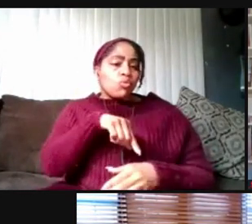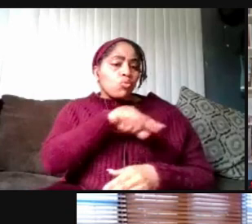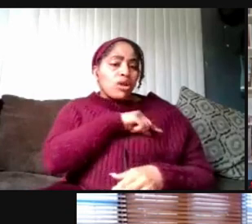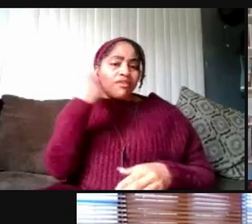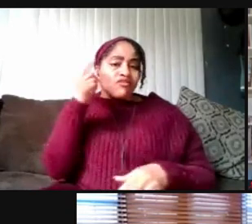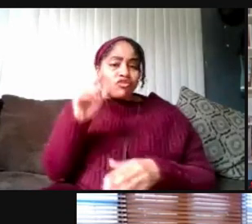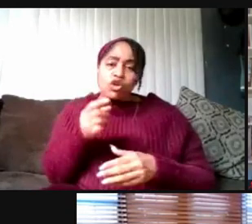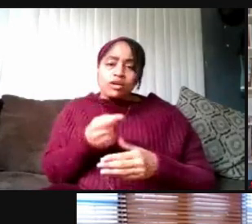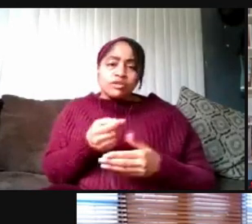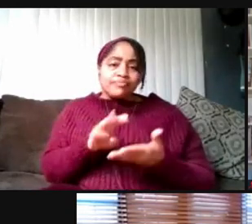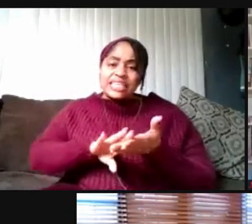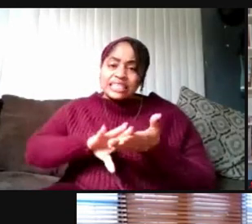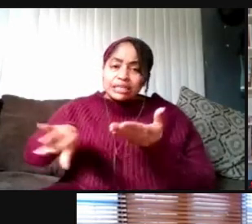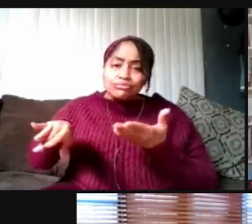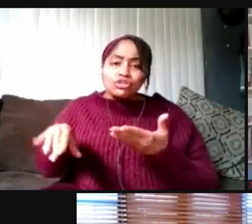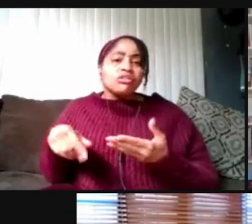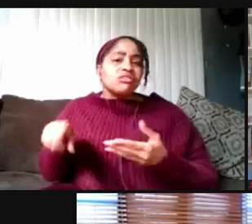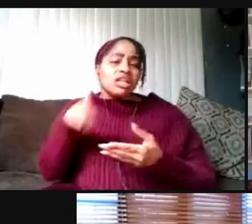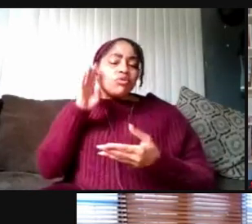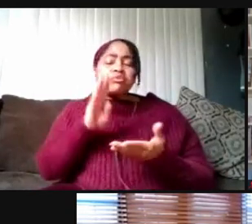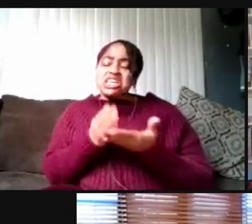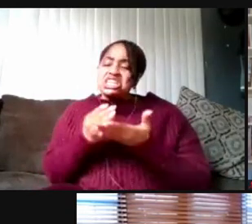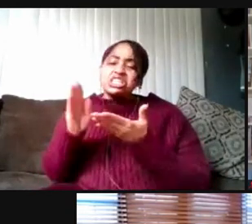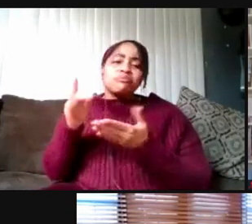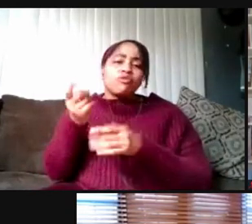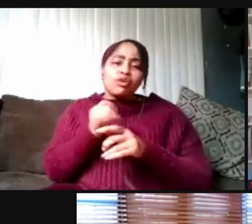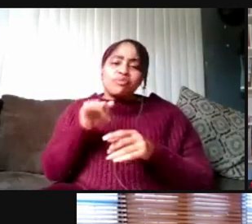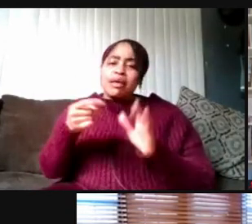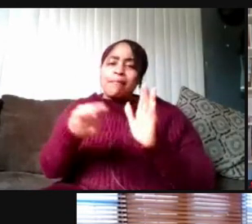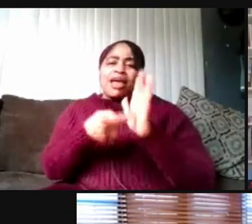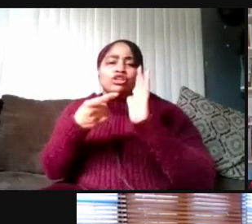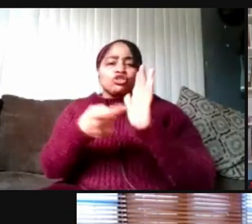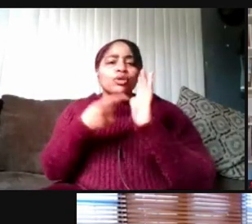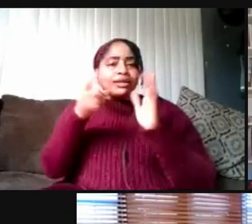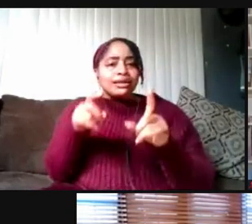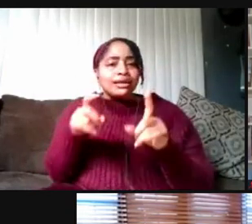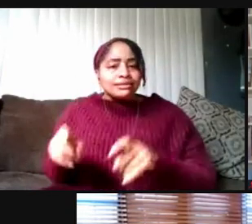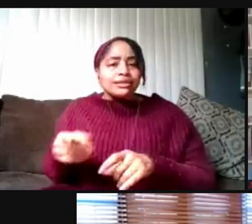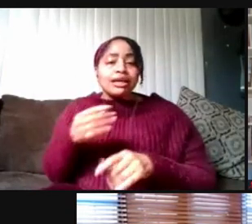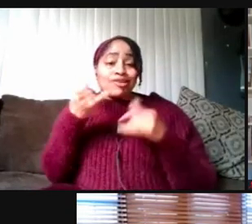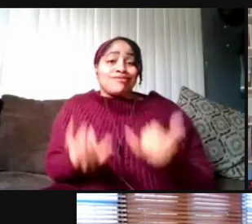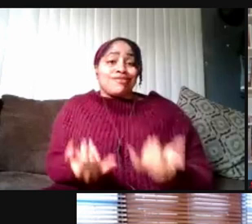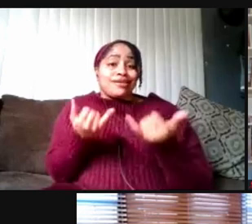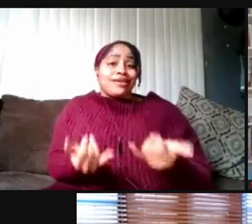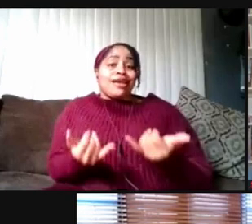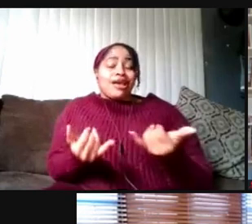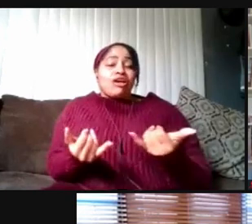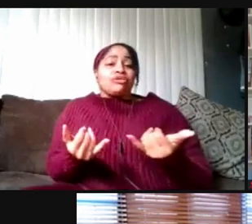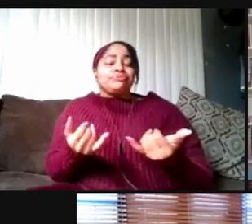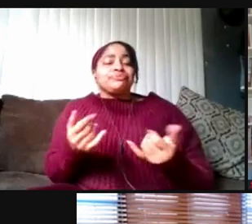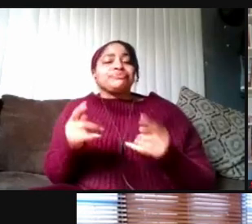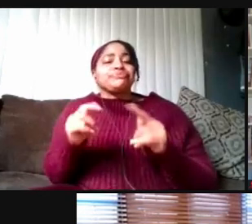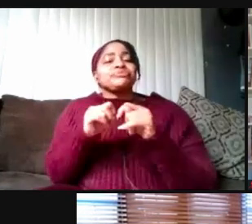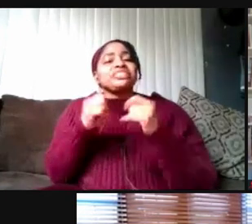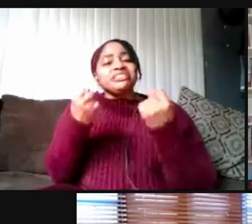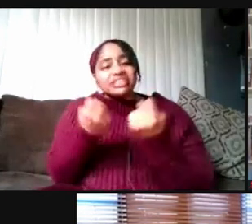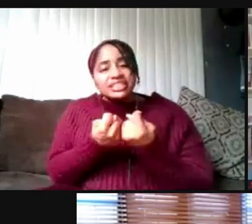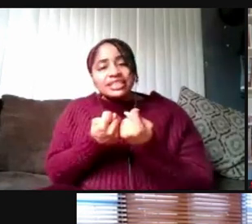they'll be exempted from that mandatory testing. And right now the teams, including the IT teams,